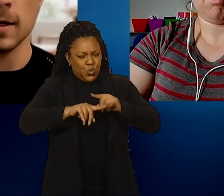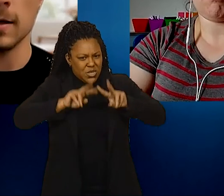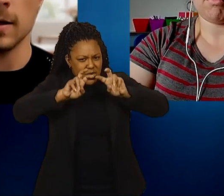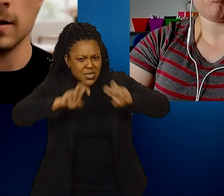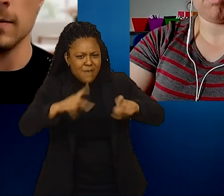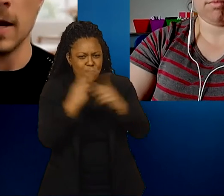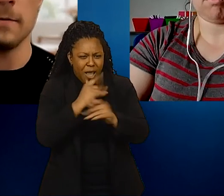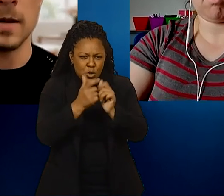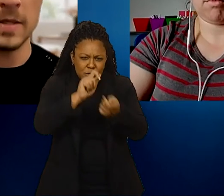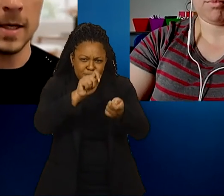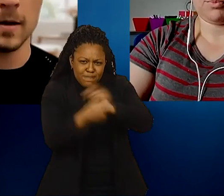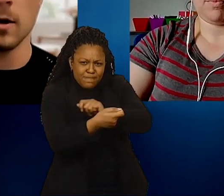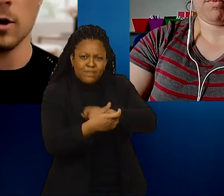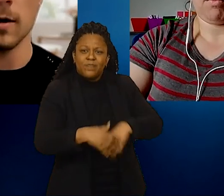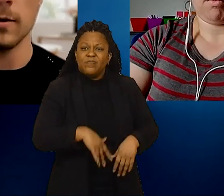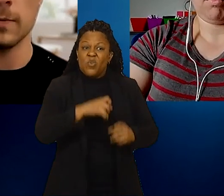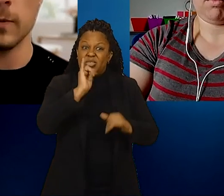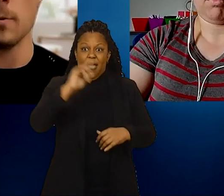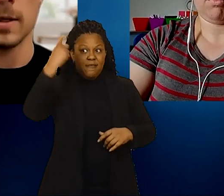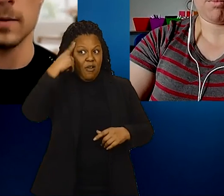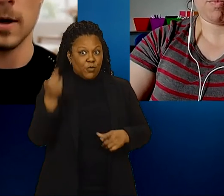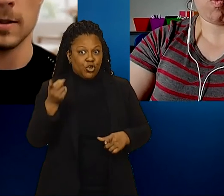that he may have made a mistake on this compromising policy.